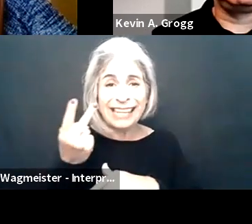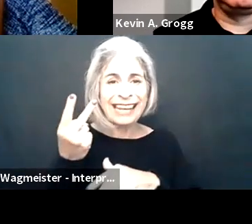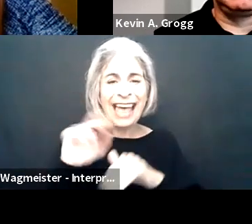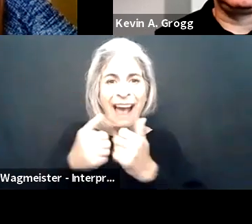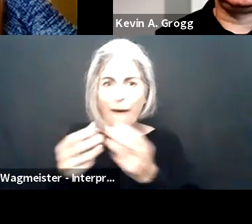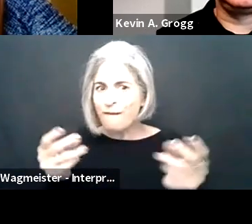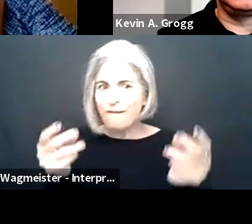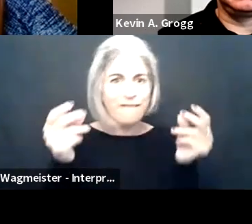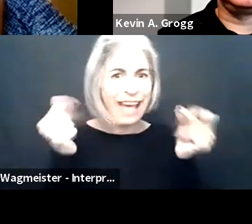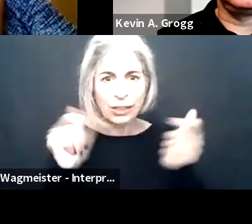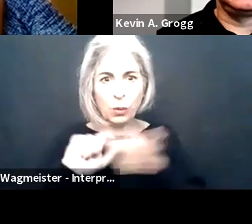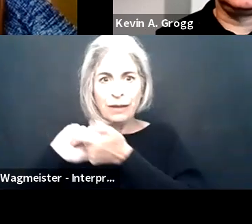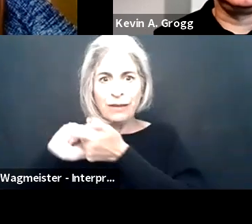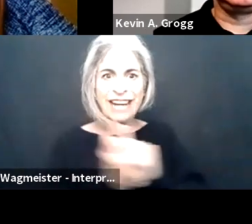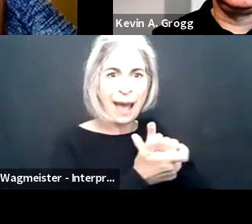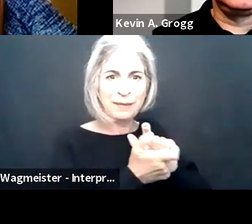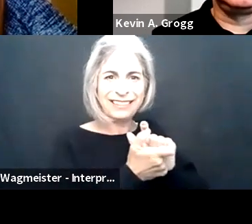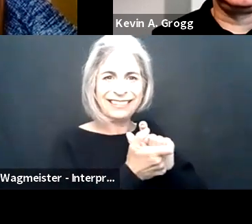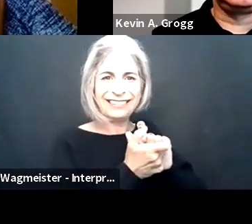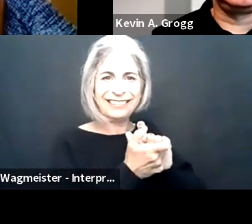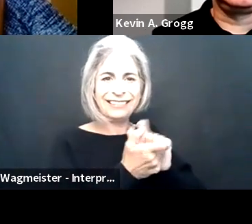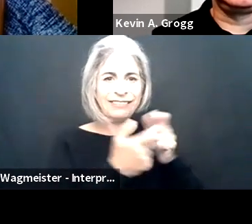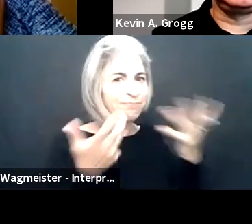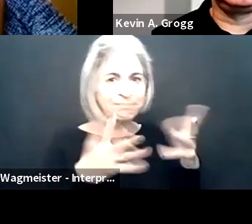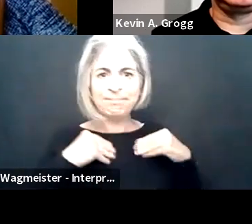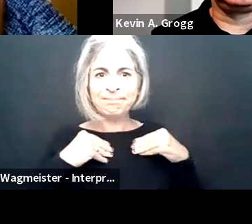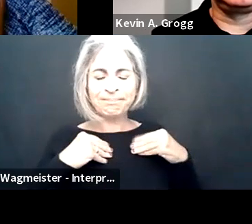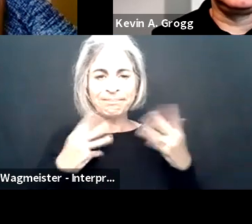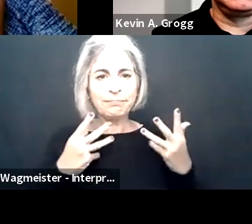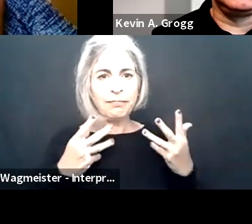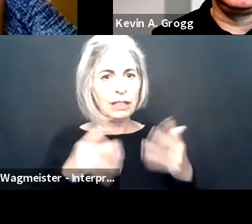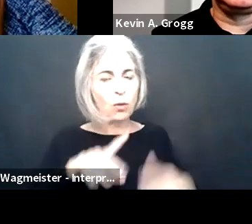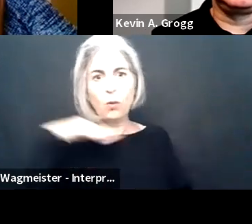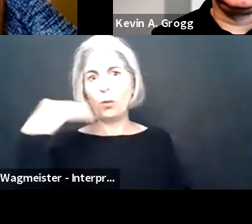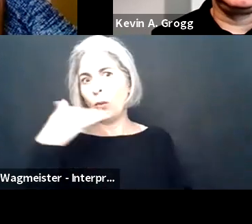And it's amazing, as Kevin points out, how quickly we've been able to adapt